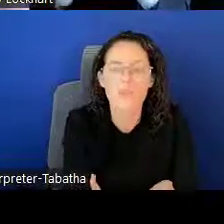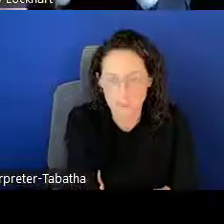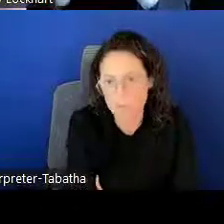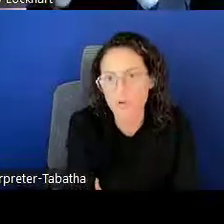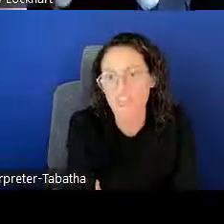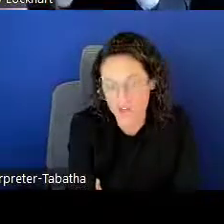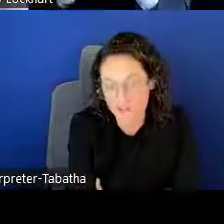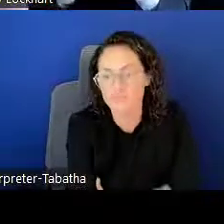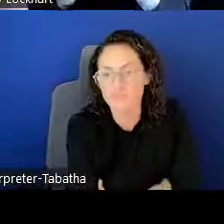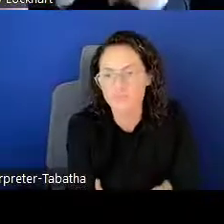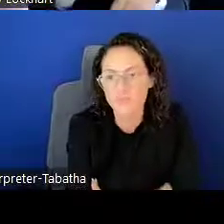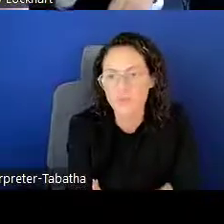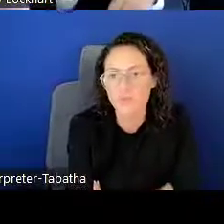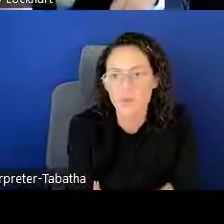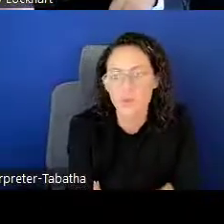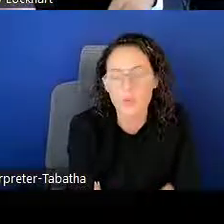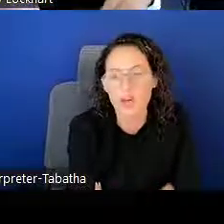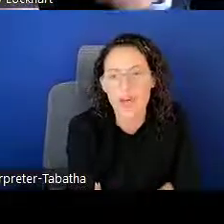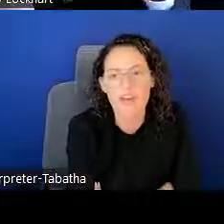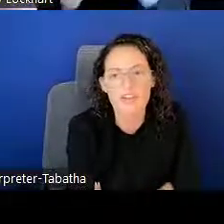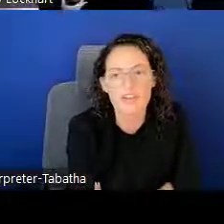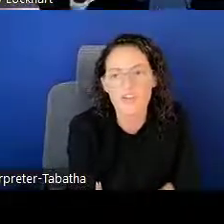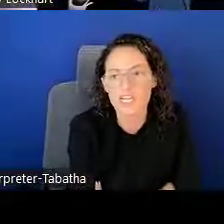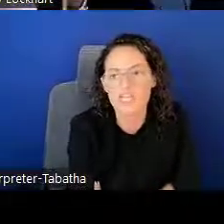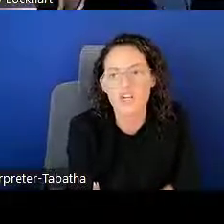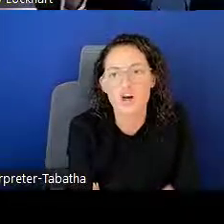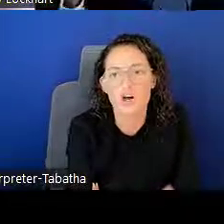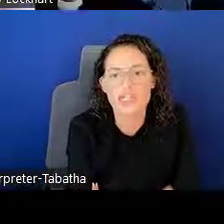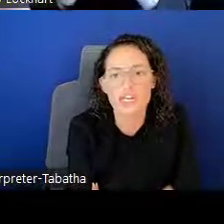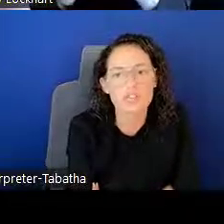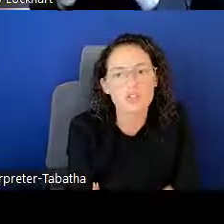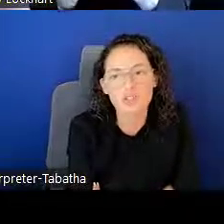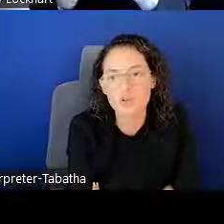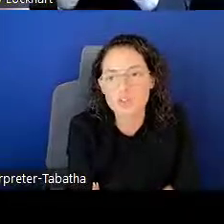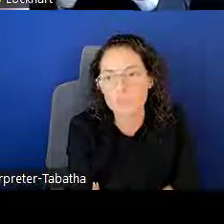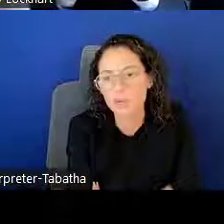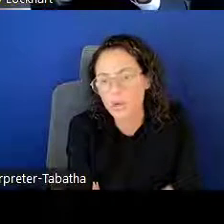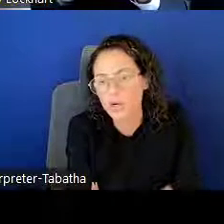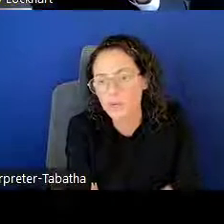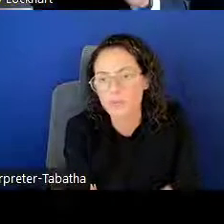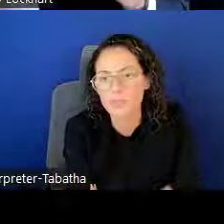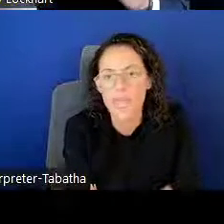October 3rd, we will have information on technical support,